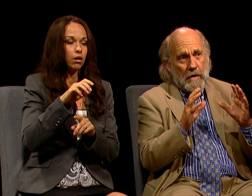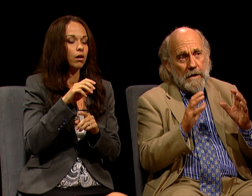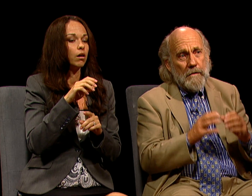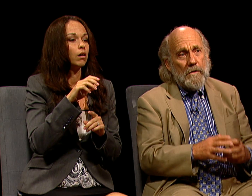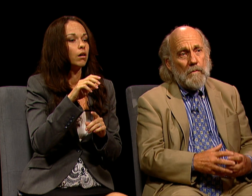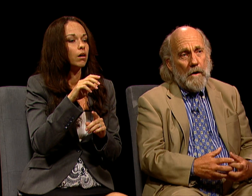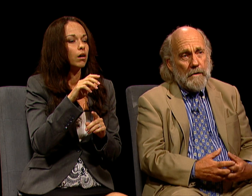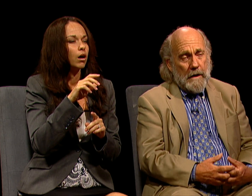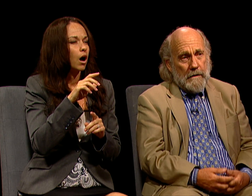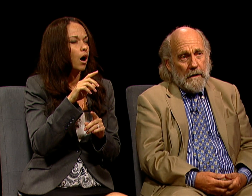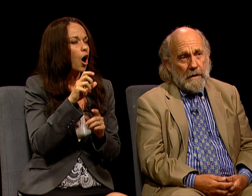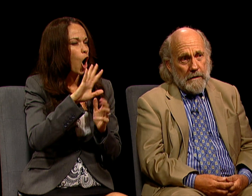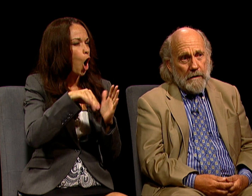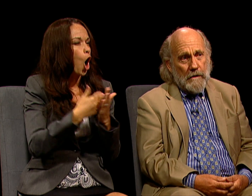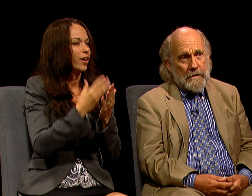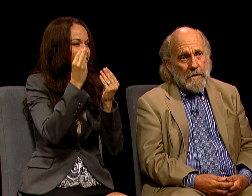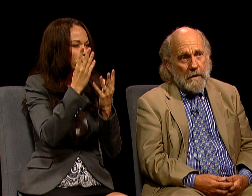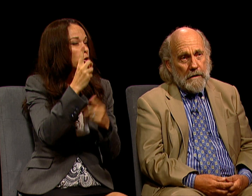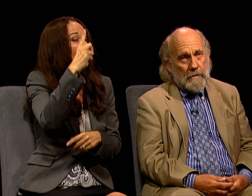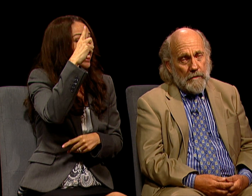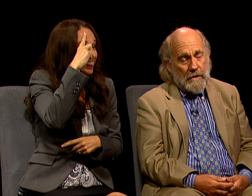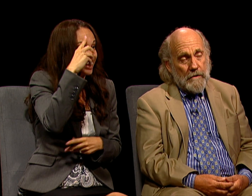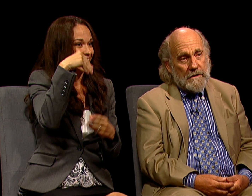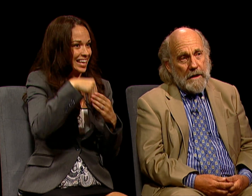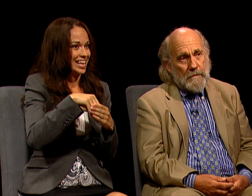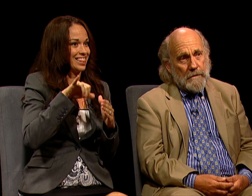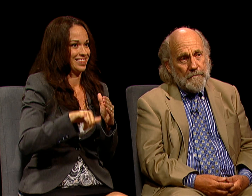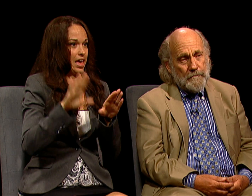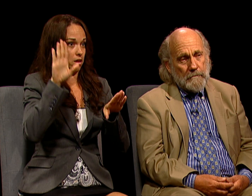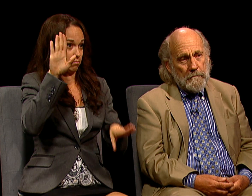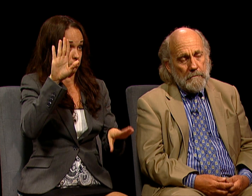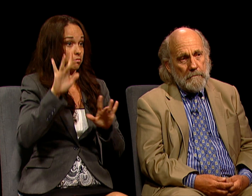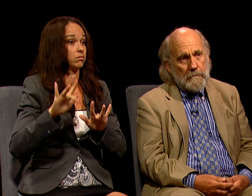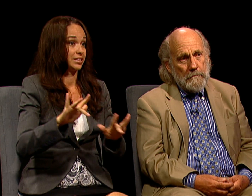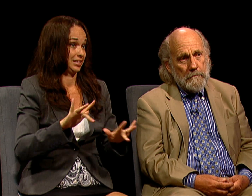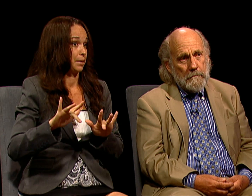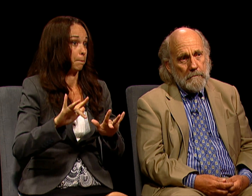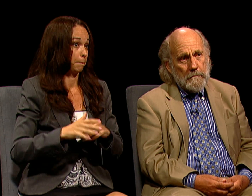ARE IN THOSE WATERGATE GRAND JURY TAPES.